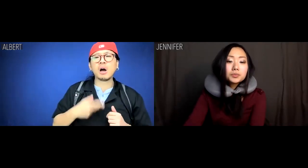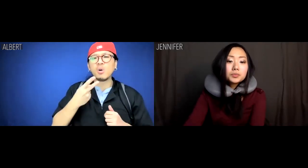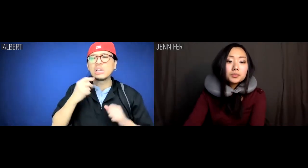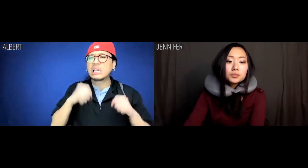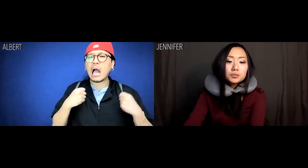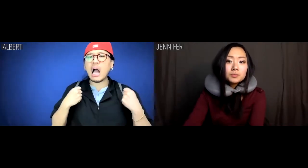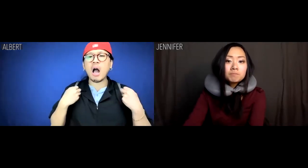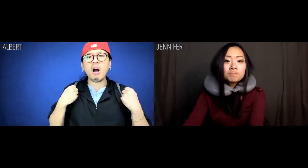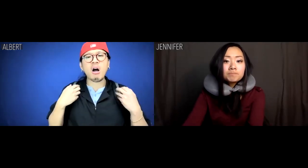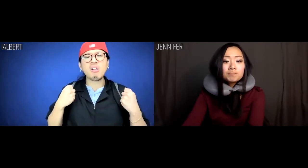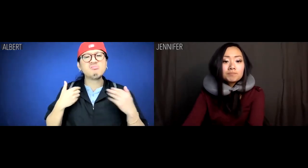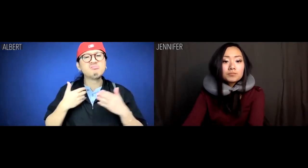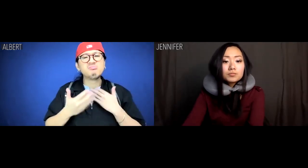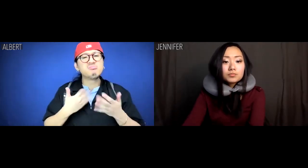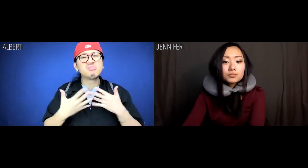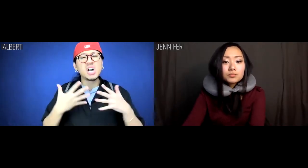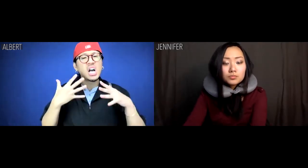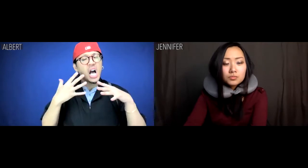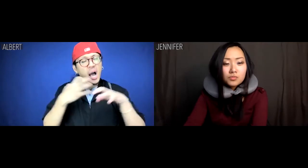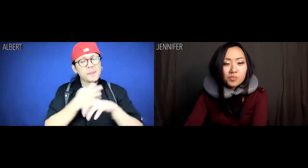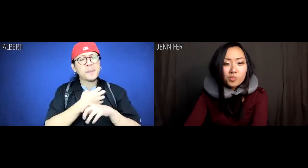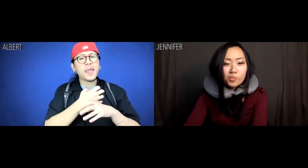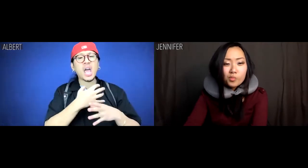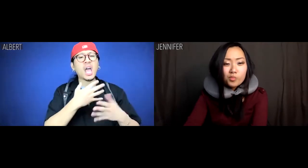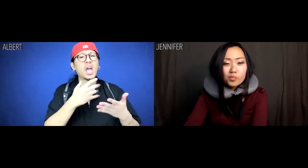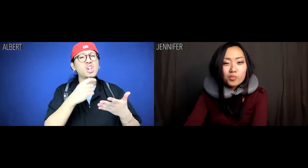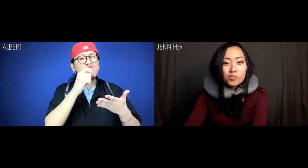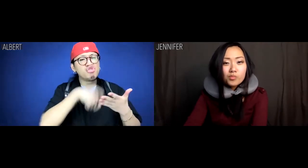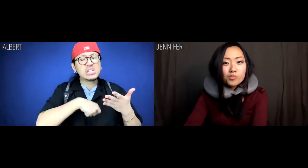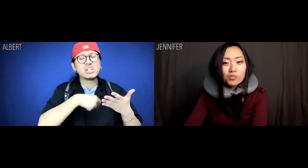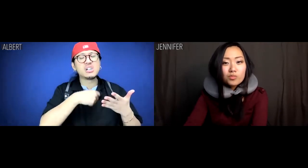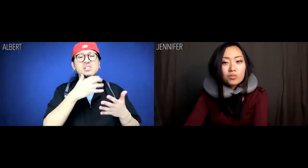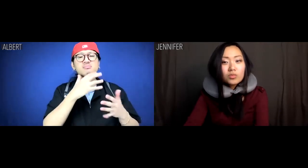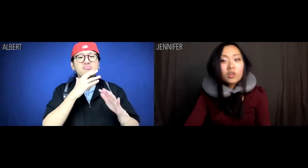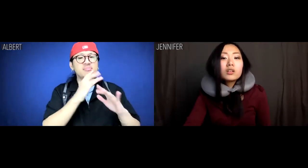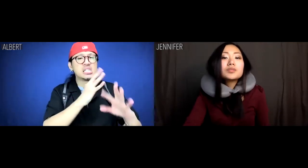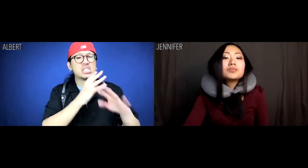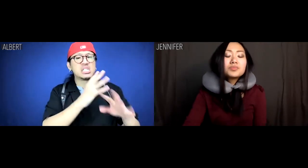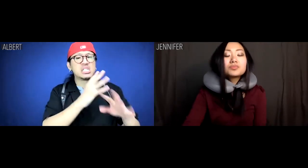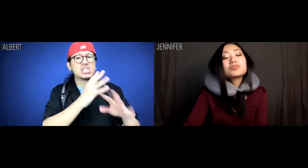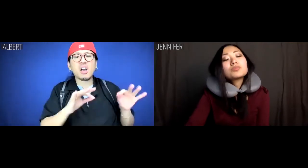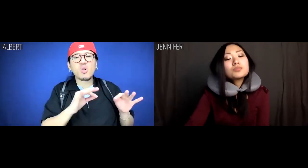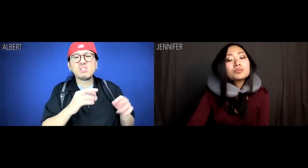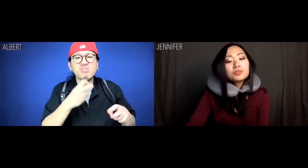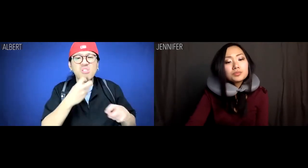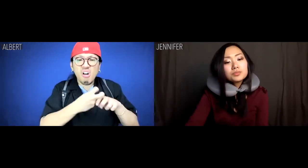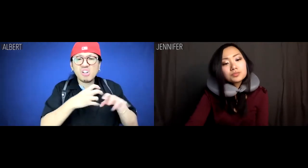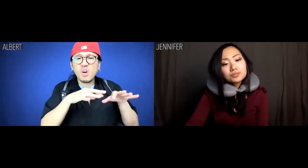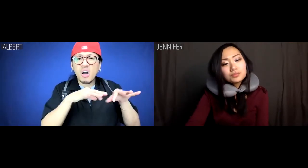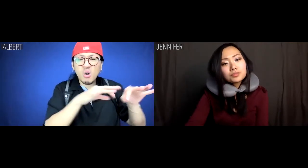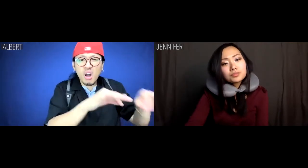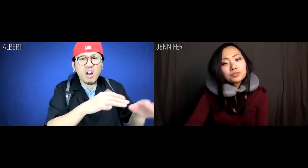Like even though it's one of the most complicated written and spoken languages to pick up as a second language,